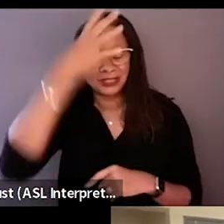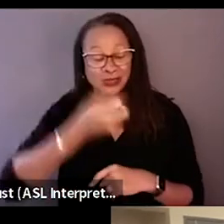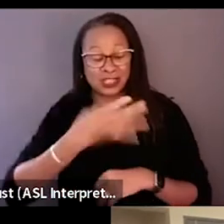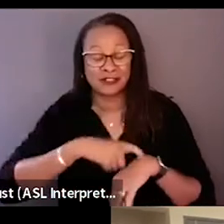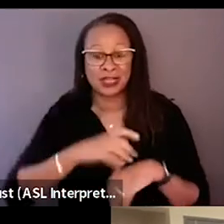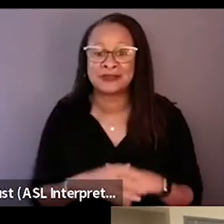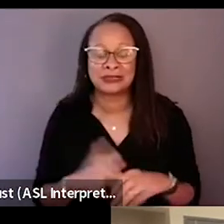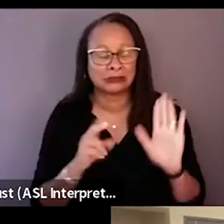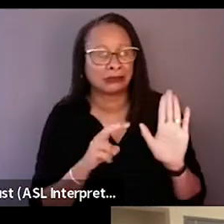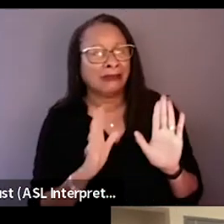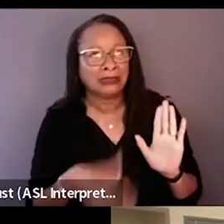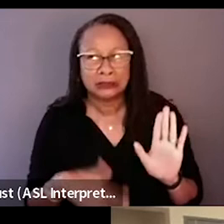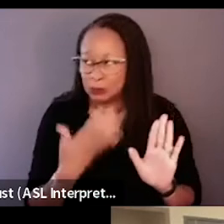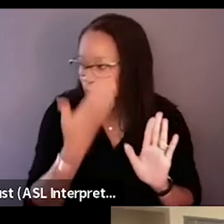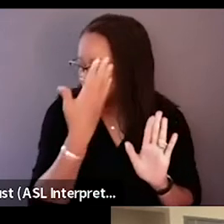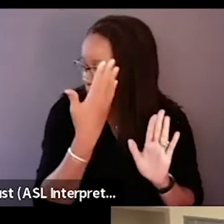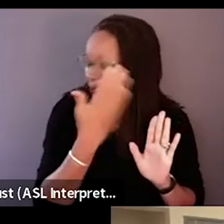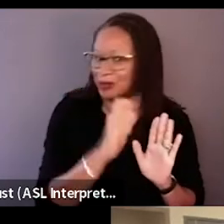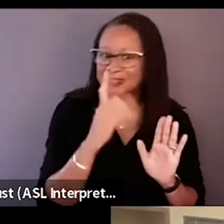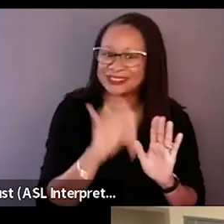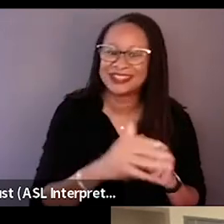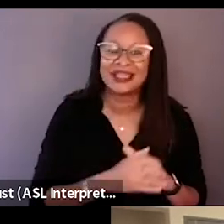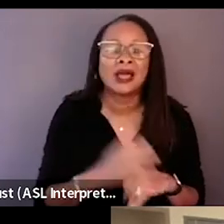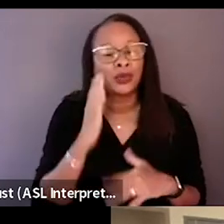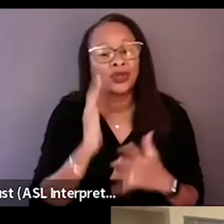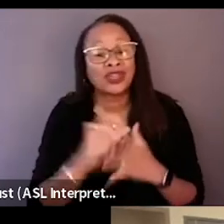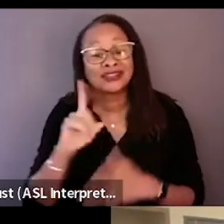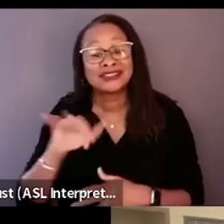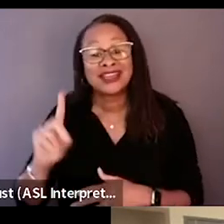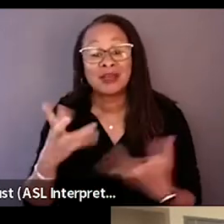But ultimately we knew that he wanted to tell a story, so.